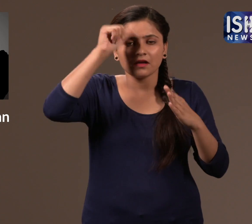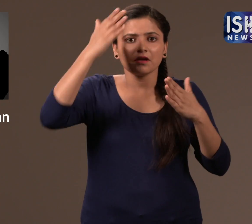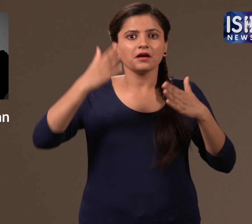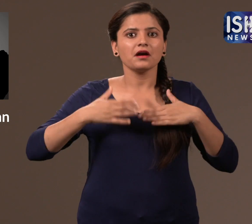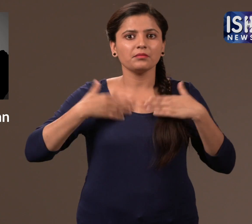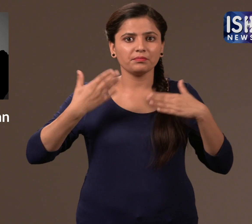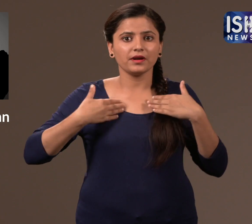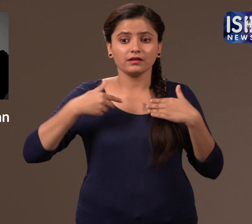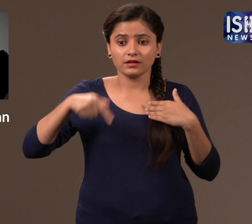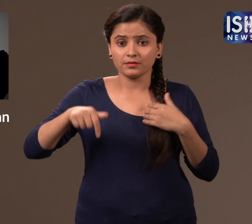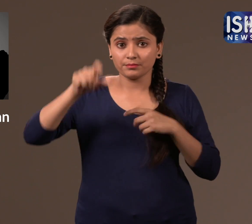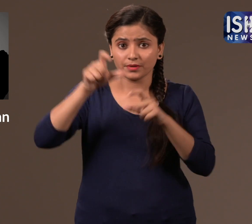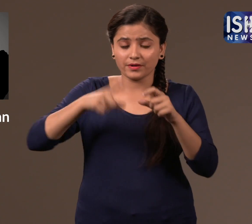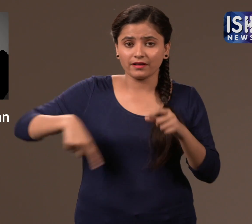The Indian Government is happy with the change.